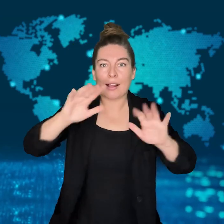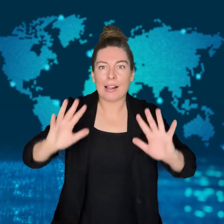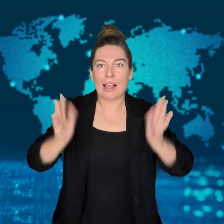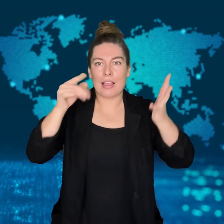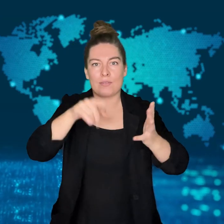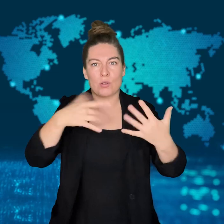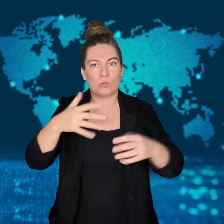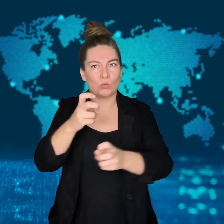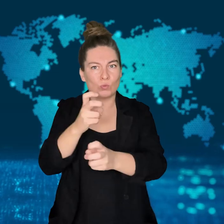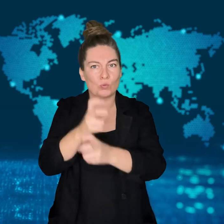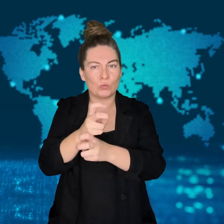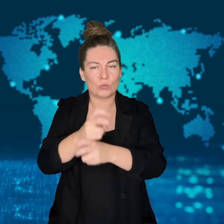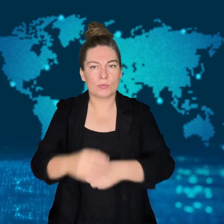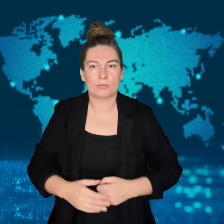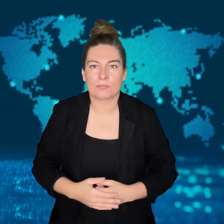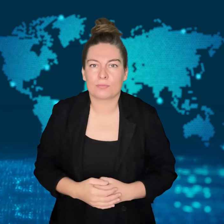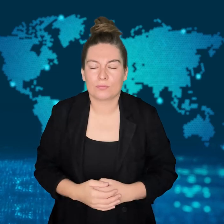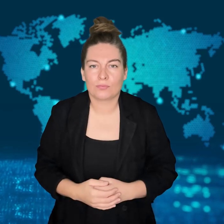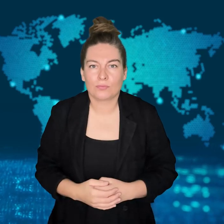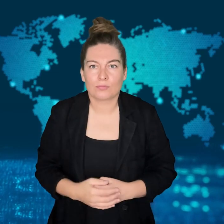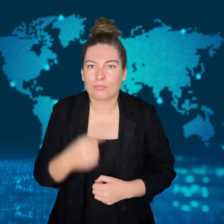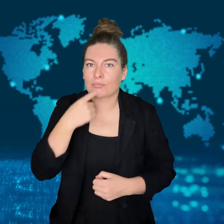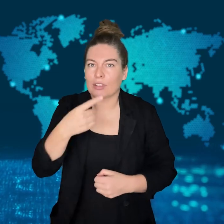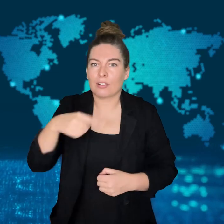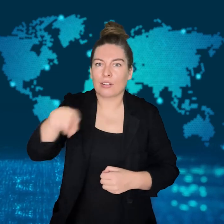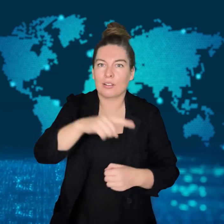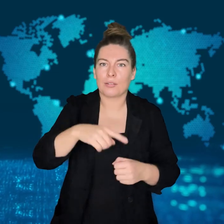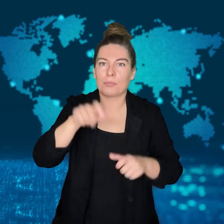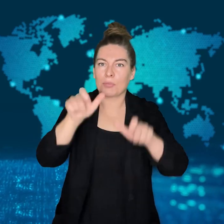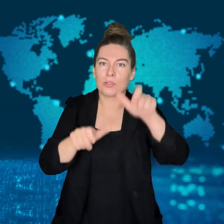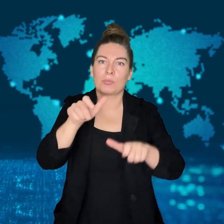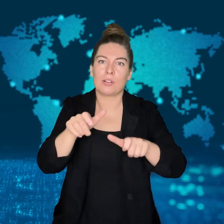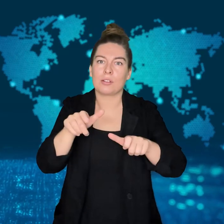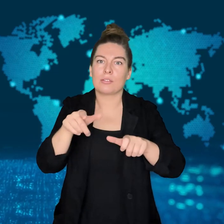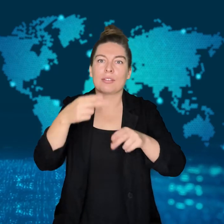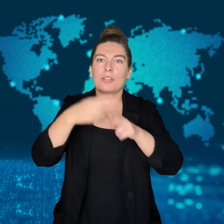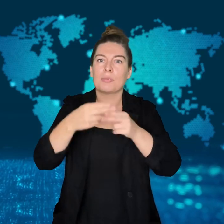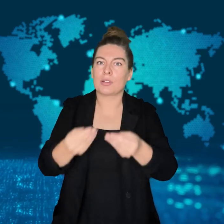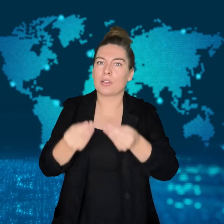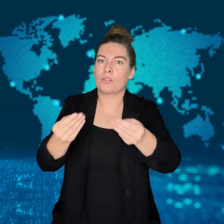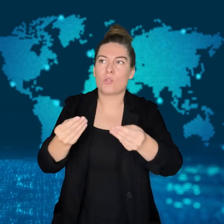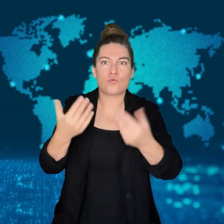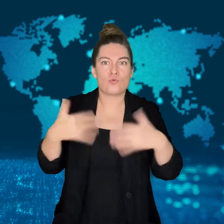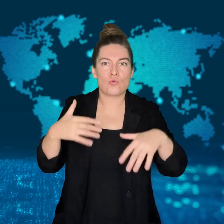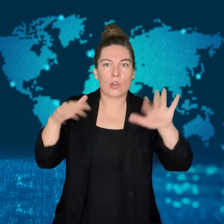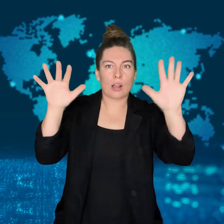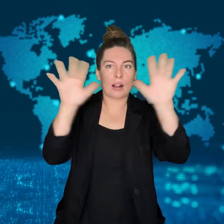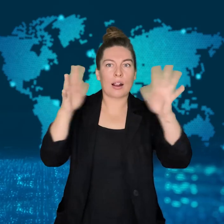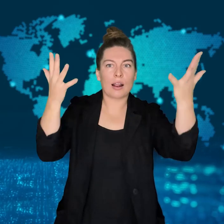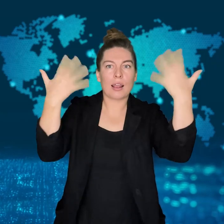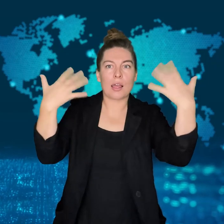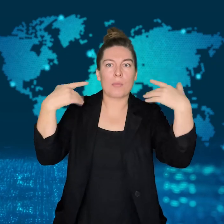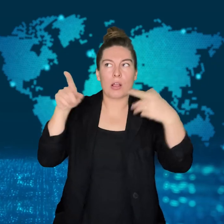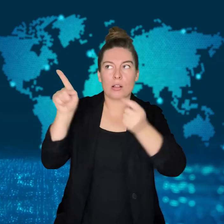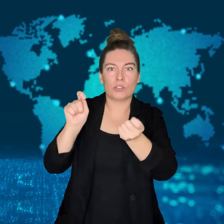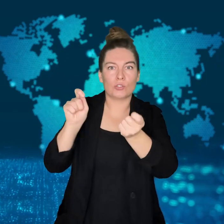The results are devastating to the people living there.